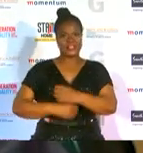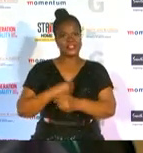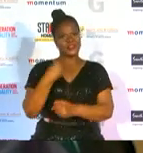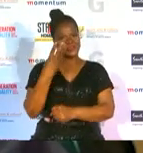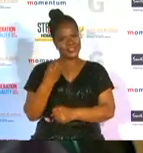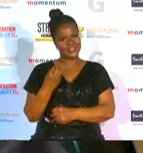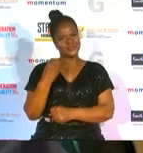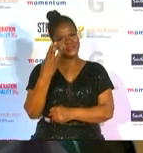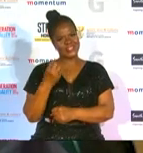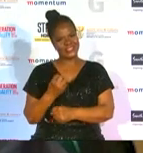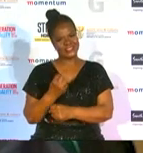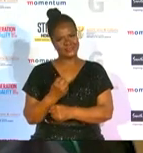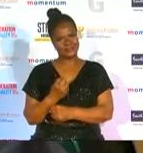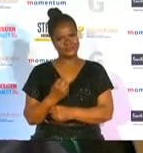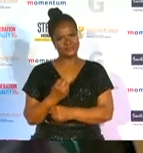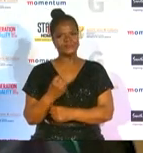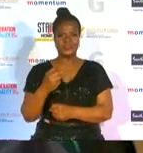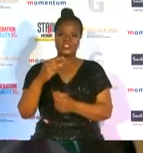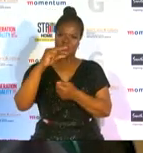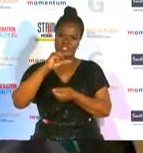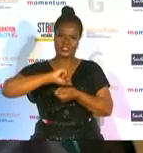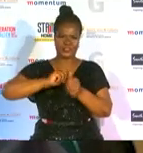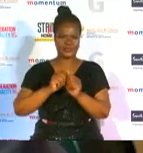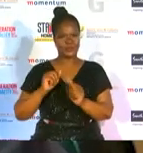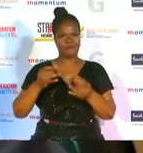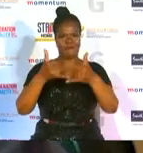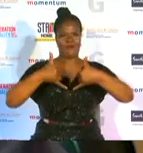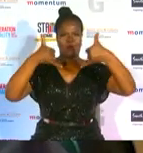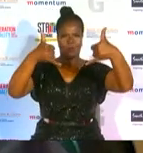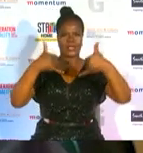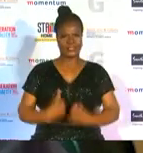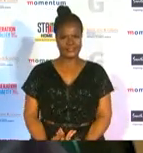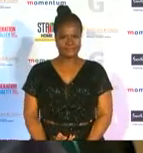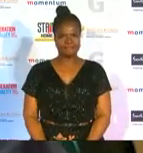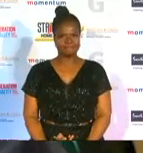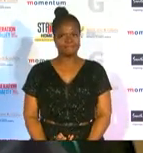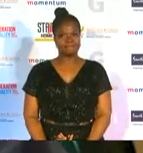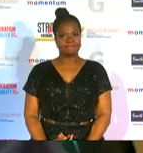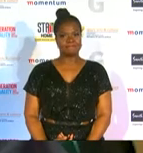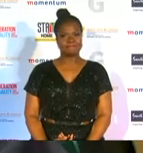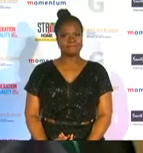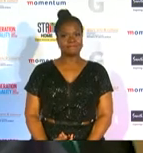edition of the g sport awards as a country works towards overcoming